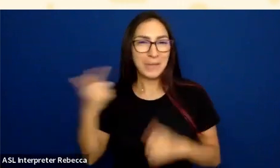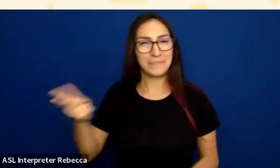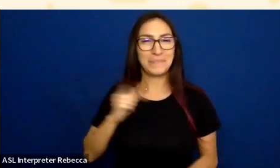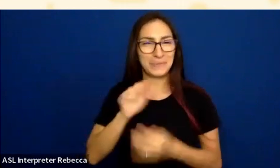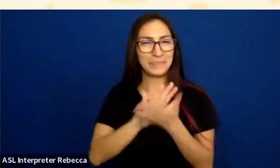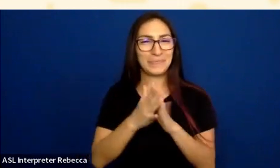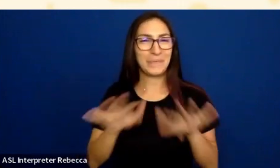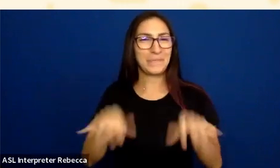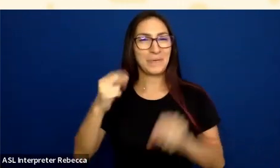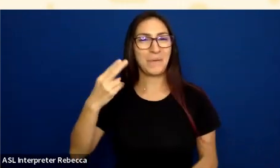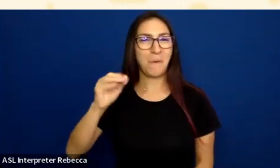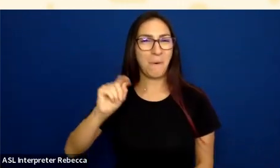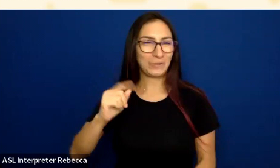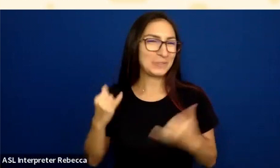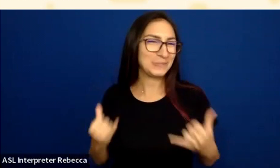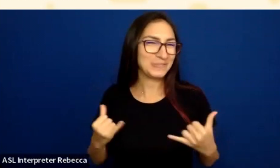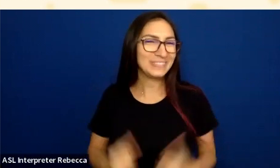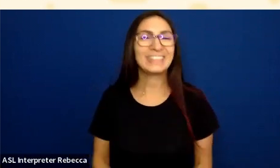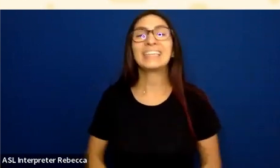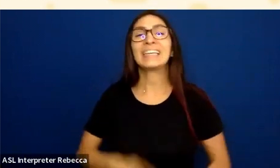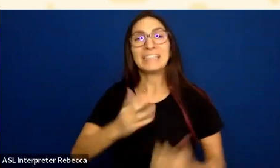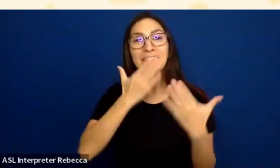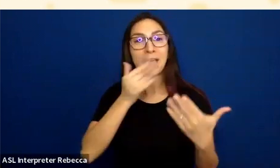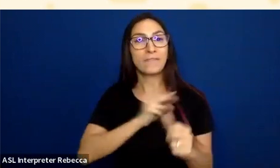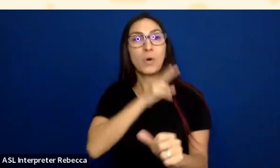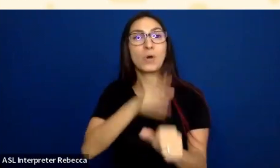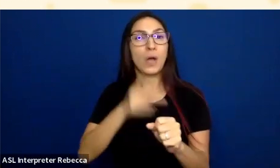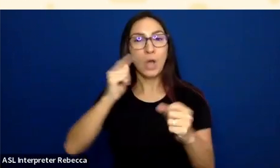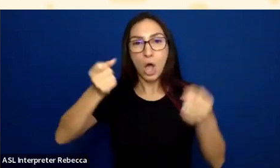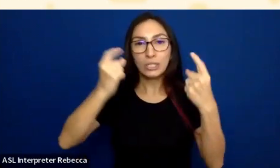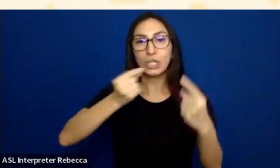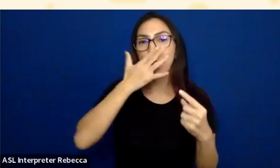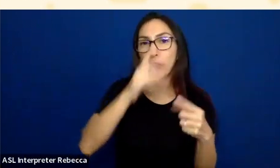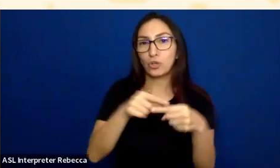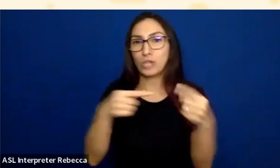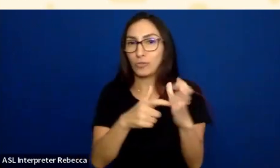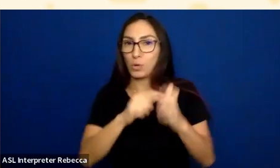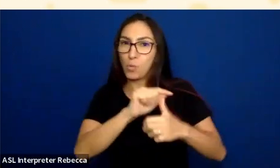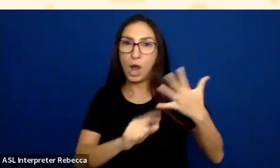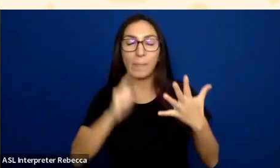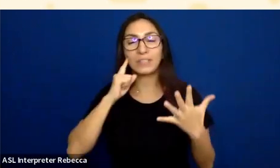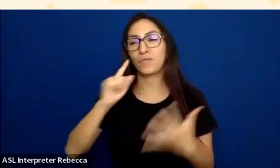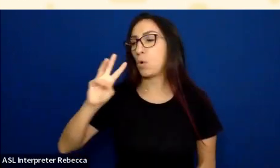Thank you all for joining us for Understanding Color and Contrast Requirements in WCAG 2, with Jonathan Whiting.